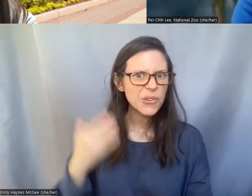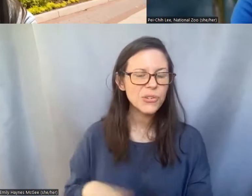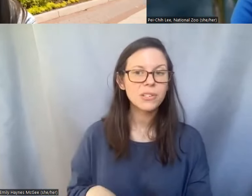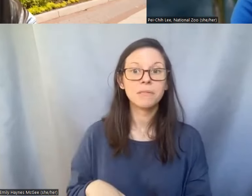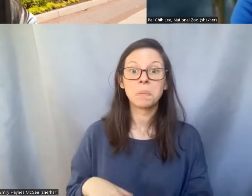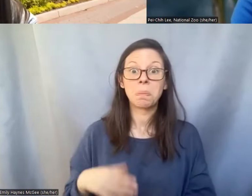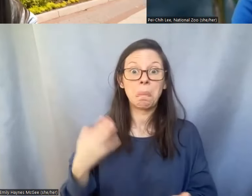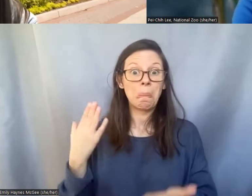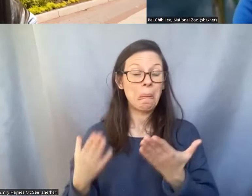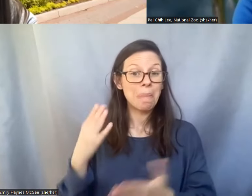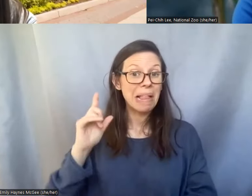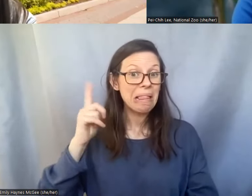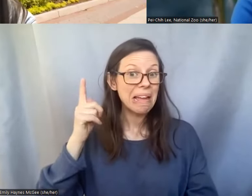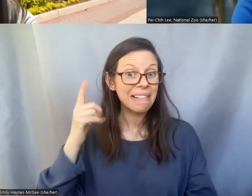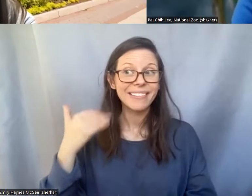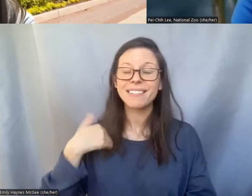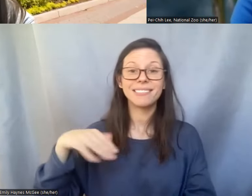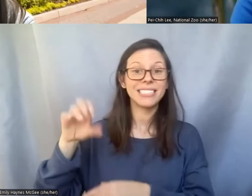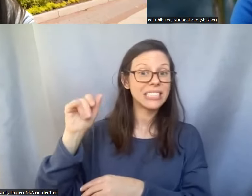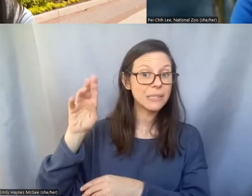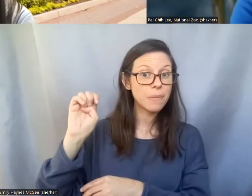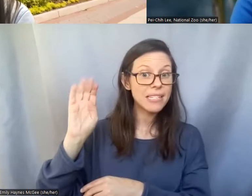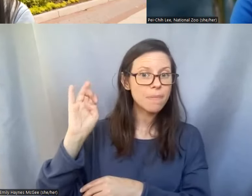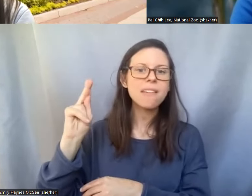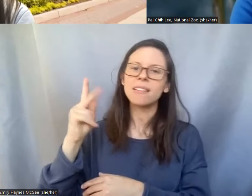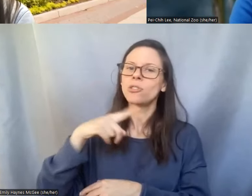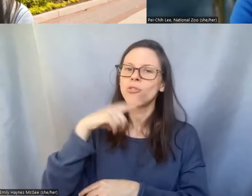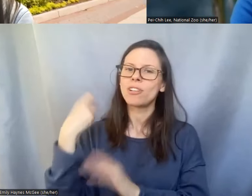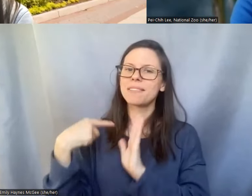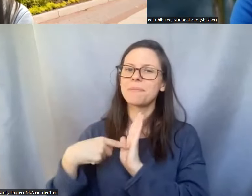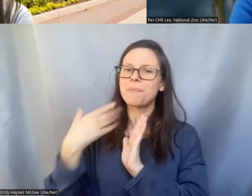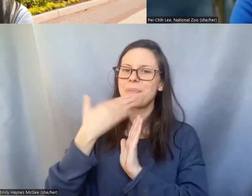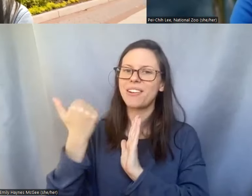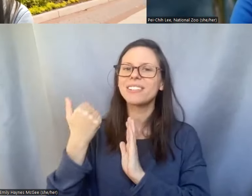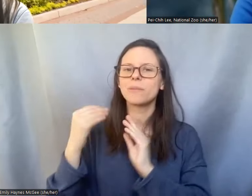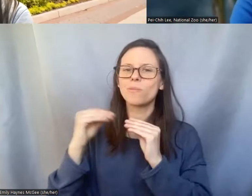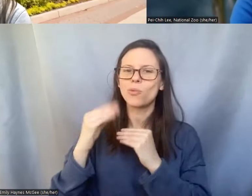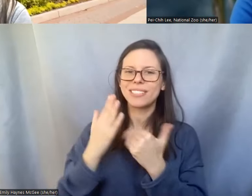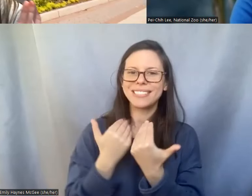bank I think that dry sample work can be easier then sending liquid hydrogen tanks up in the space.